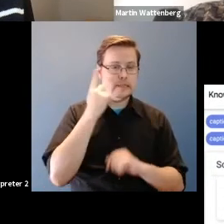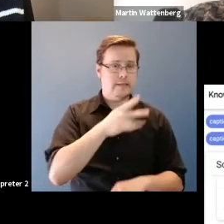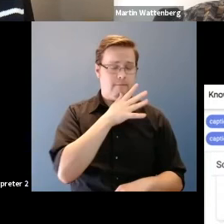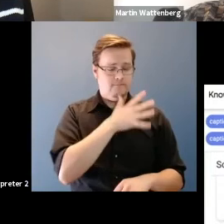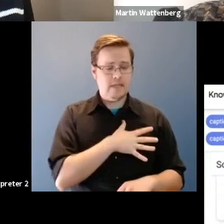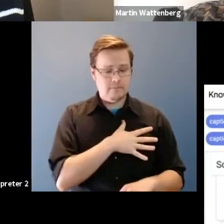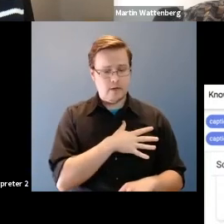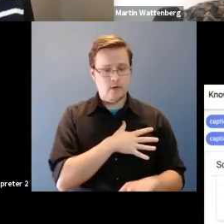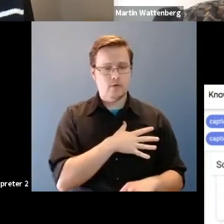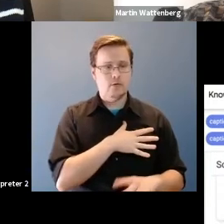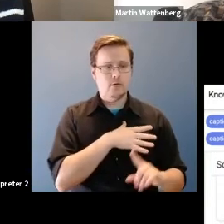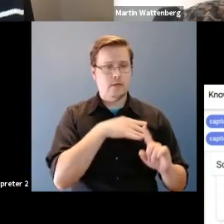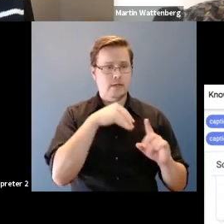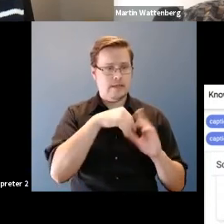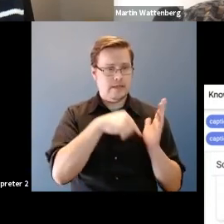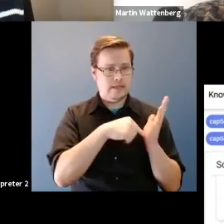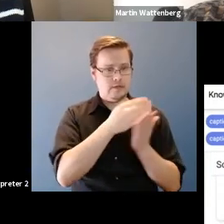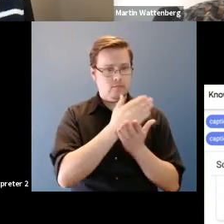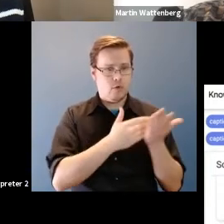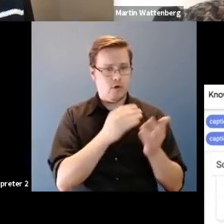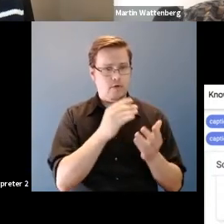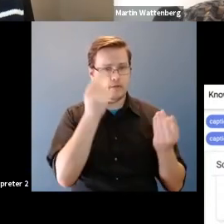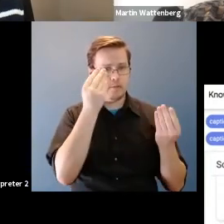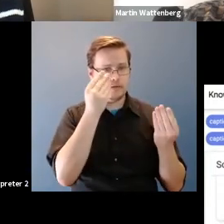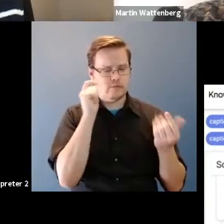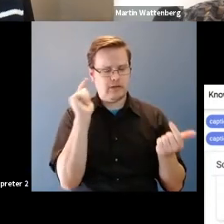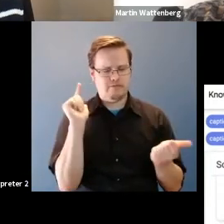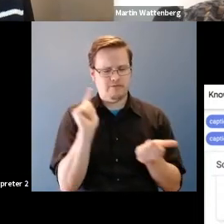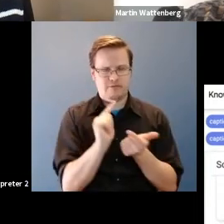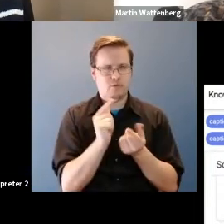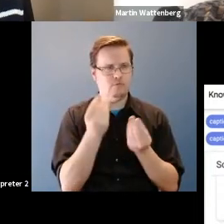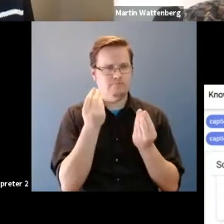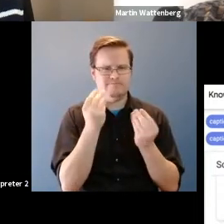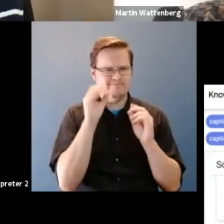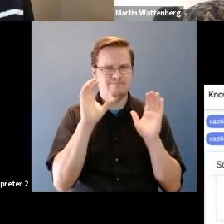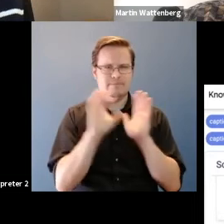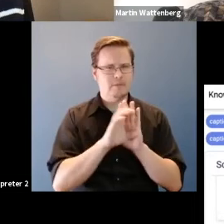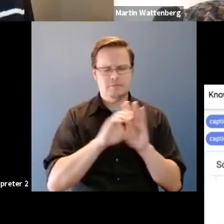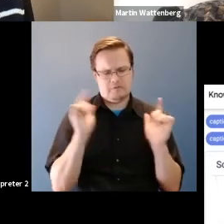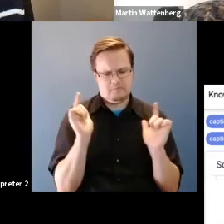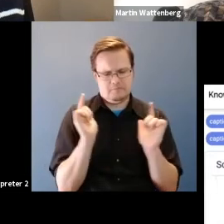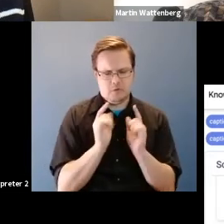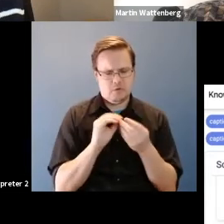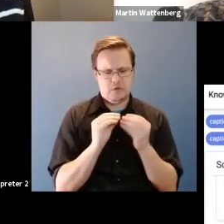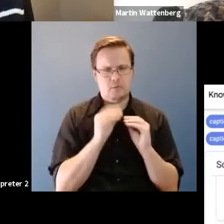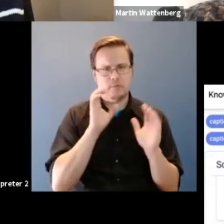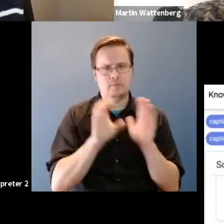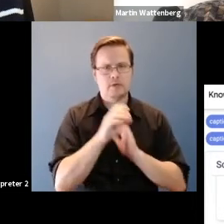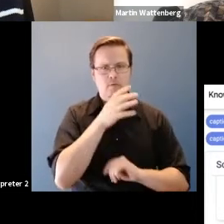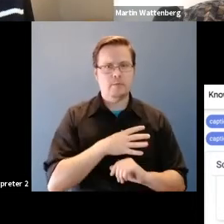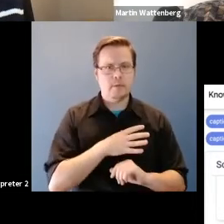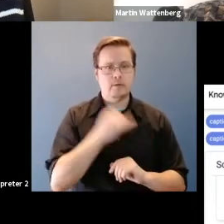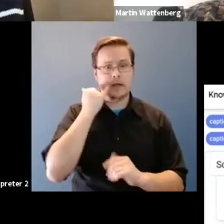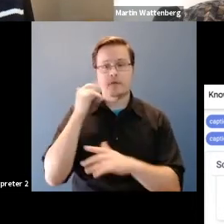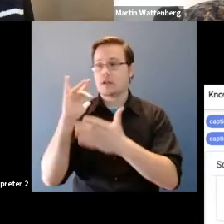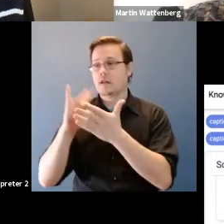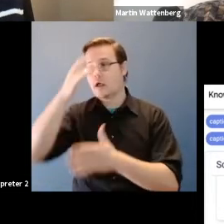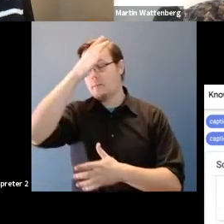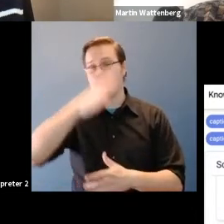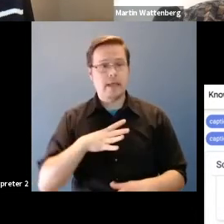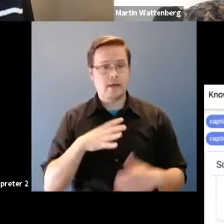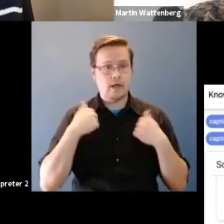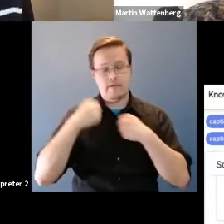Fernanda Viegas: In this part of the data set are very few images they have very, very few images of females if I click on male I have a little a whole lot more again.